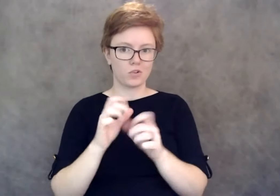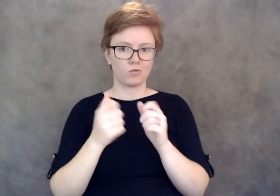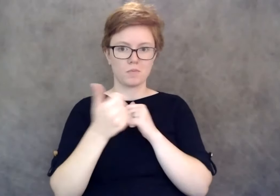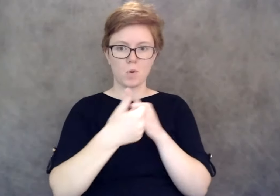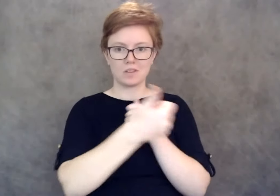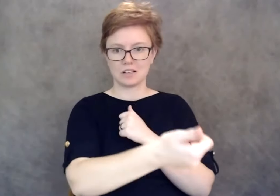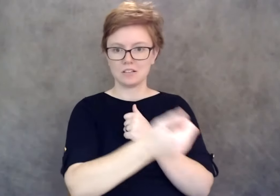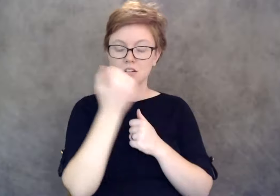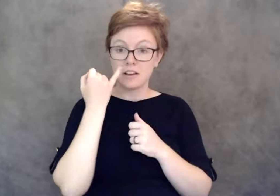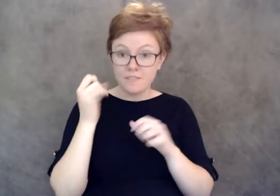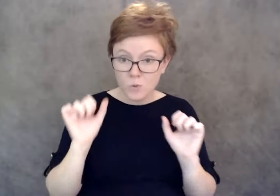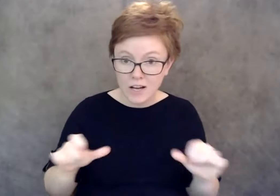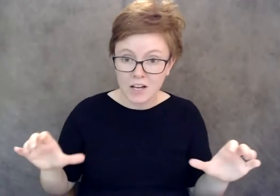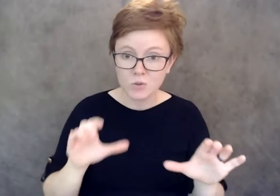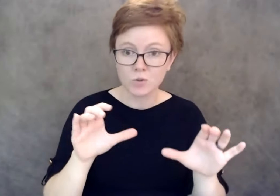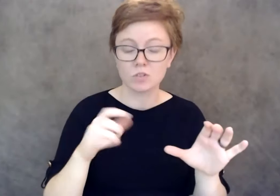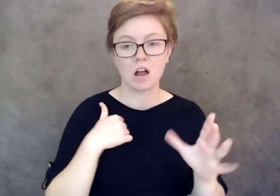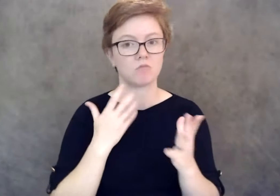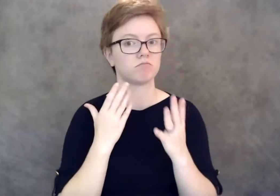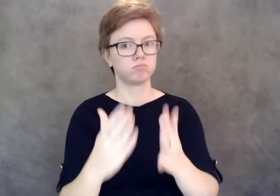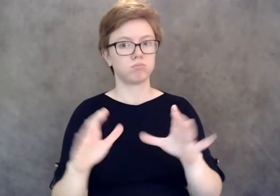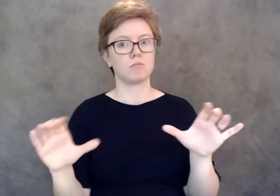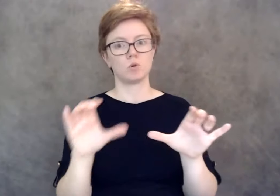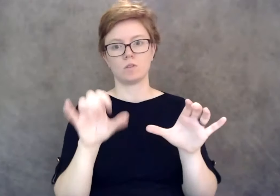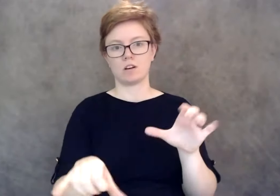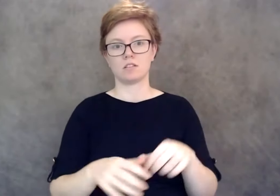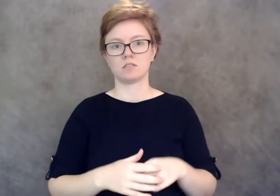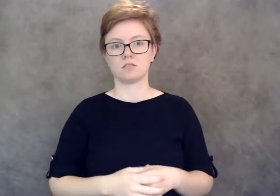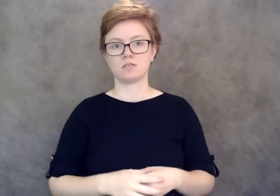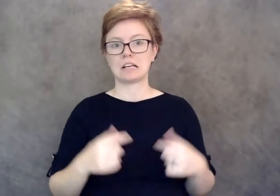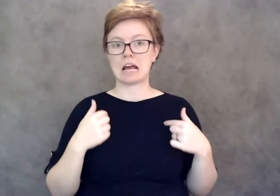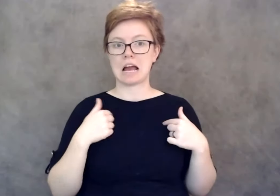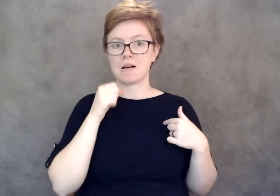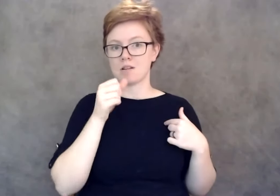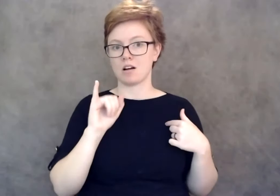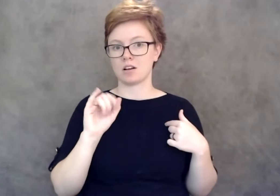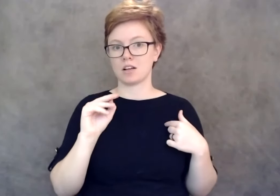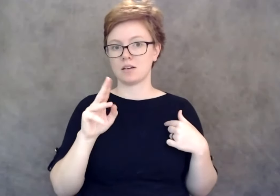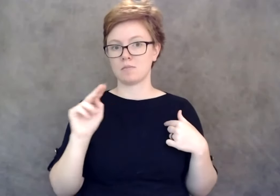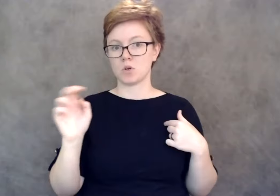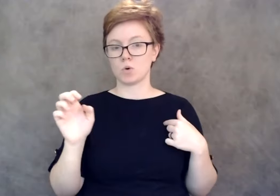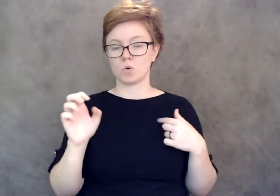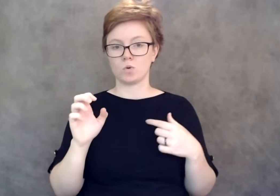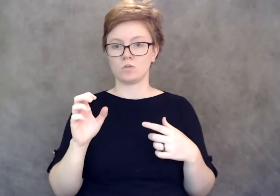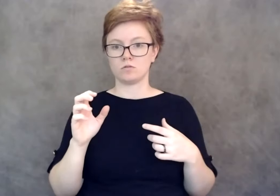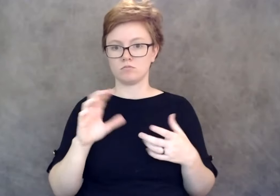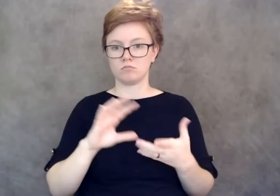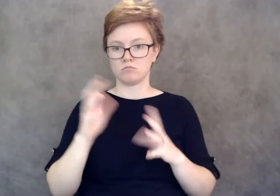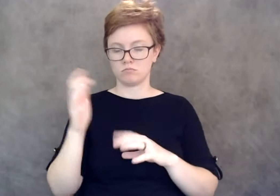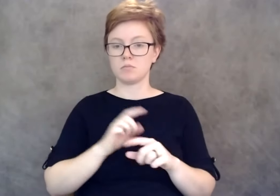I strongly urge you to do it. I am not immune compromised but I'm a caretaker for my mom who is and so,